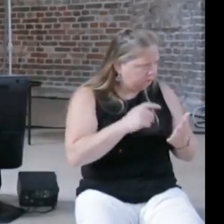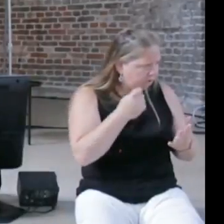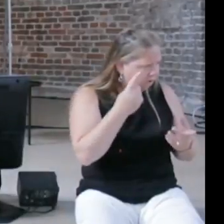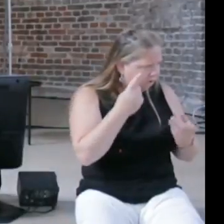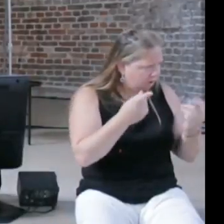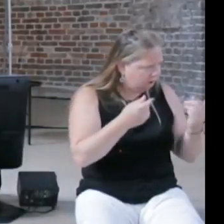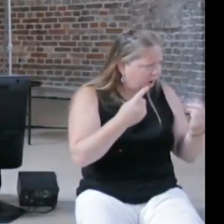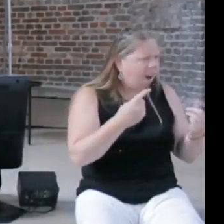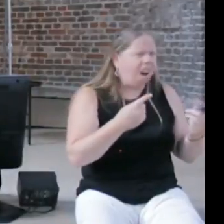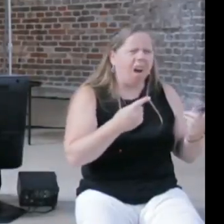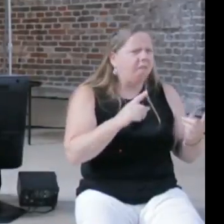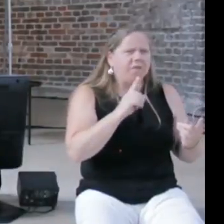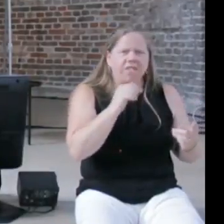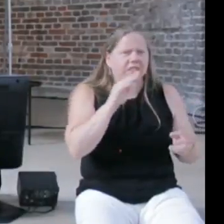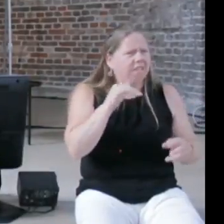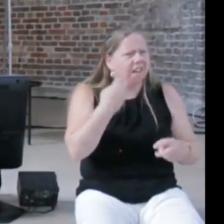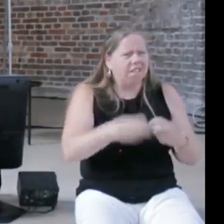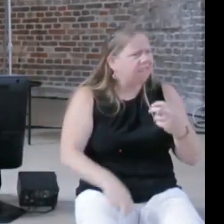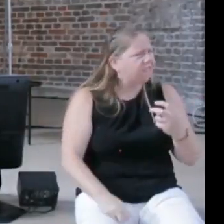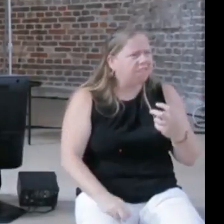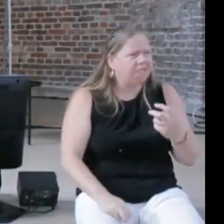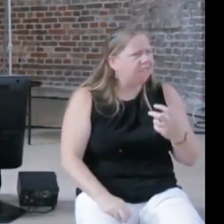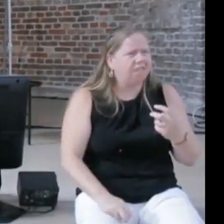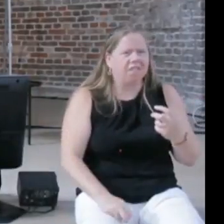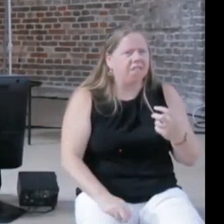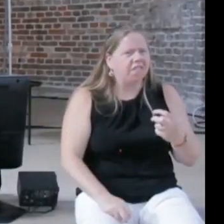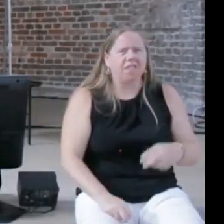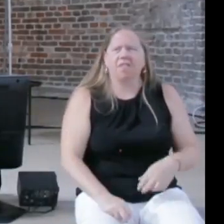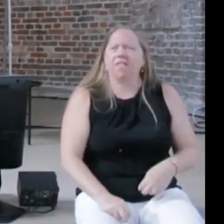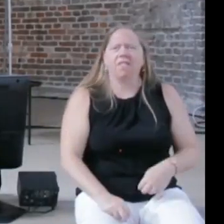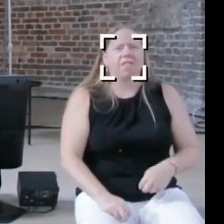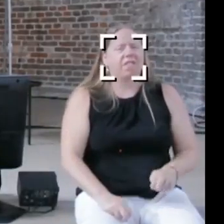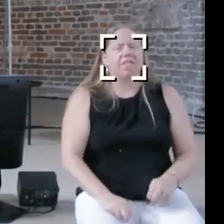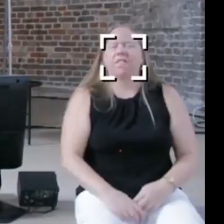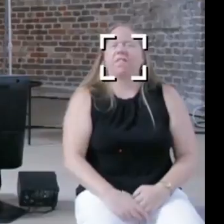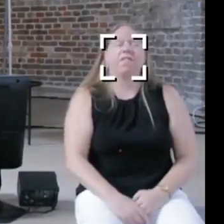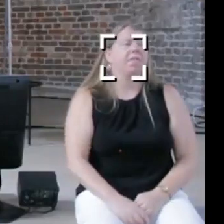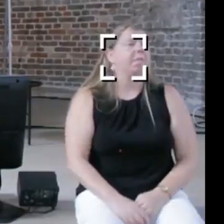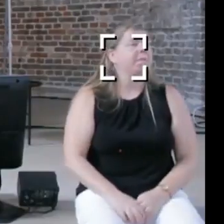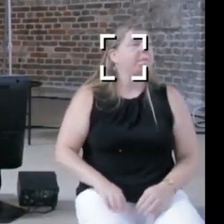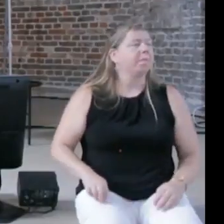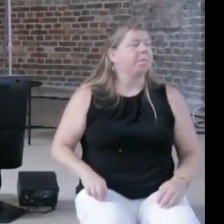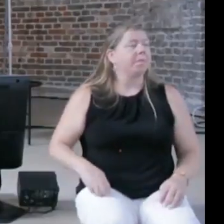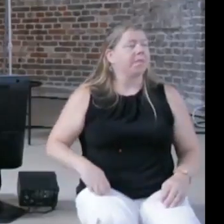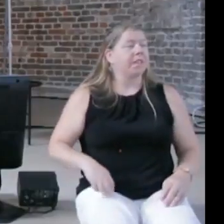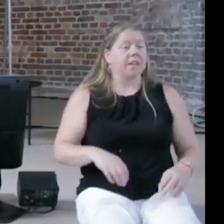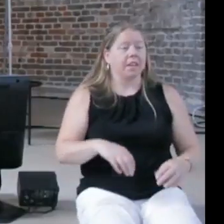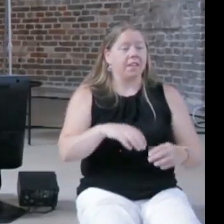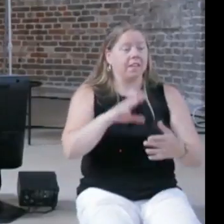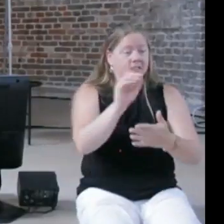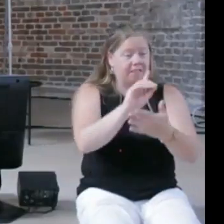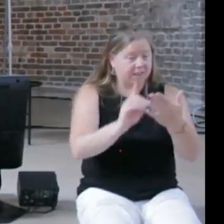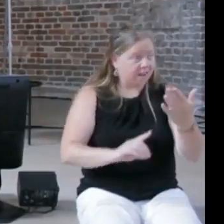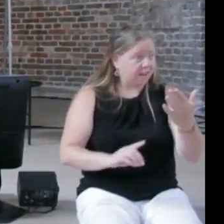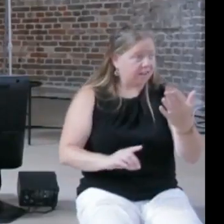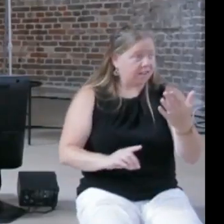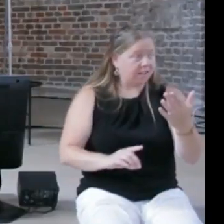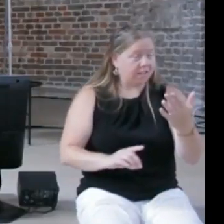and I think getting back to your point Jorg, is it designed to express what it does or